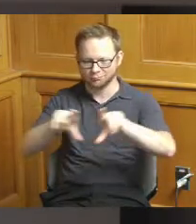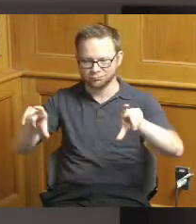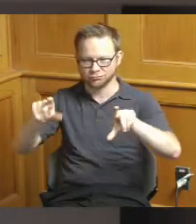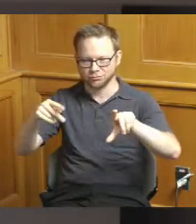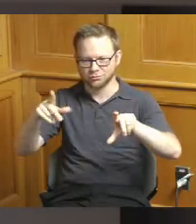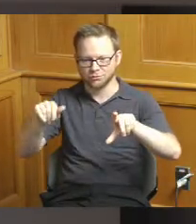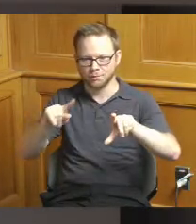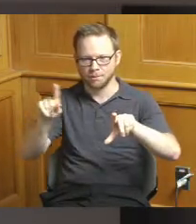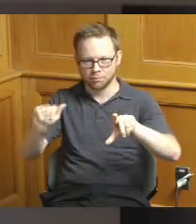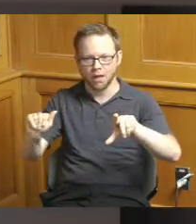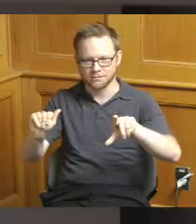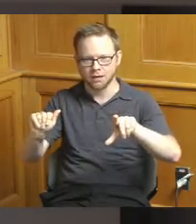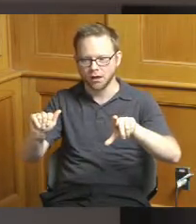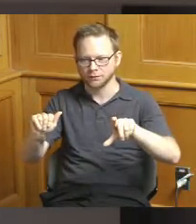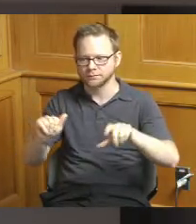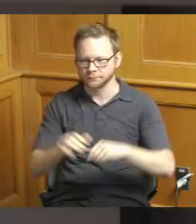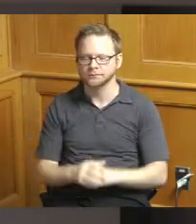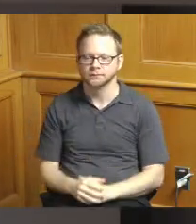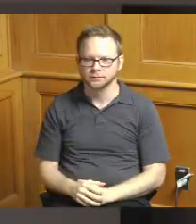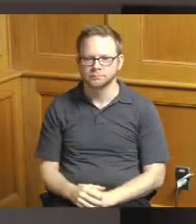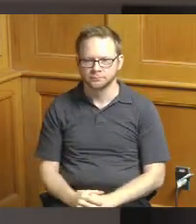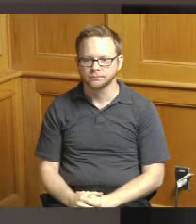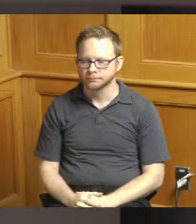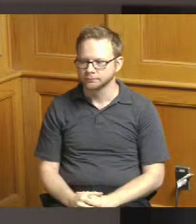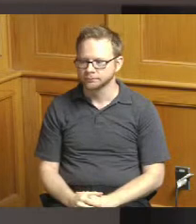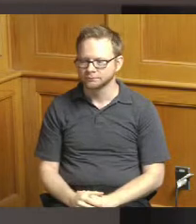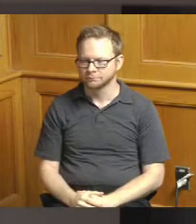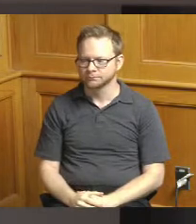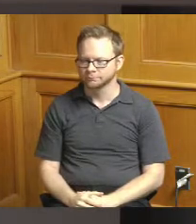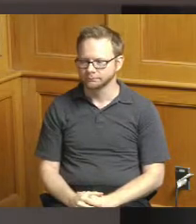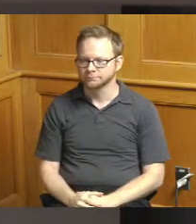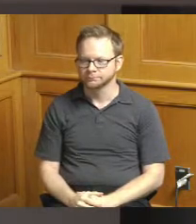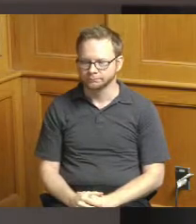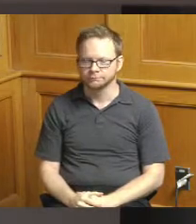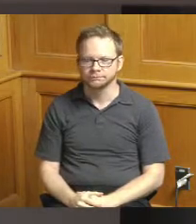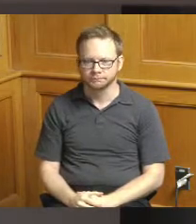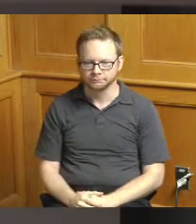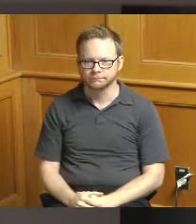I have the okay yeah that's the button right down the middle there and you see today I mean just